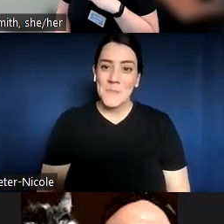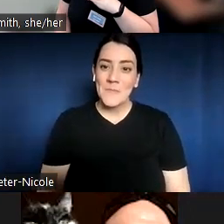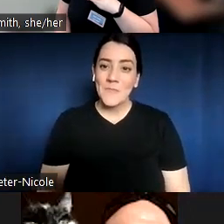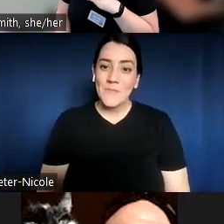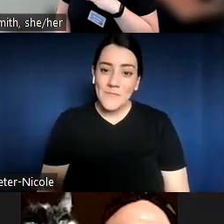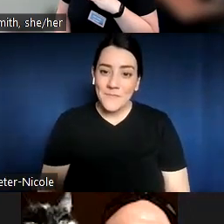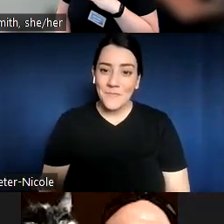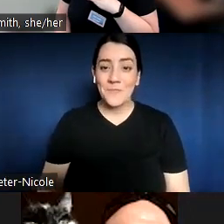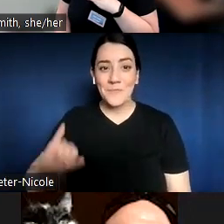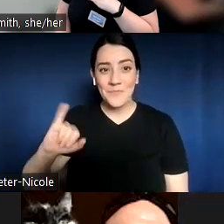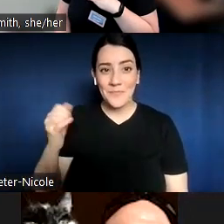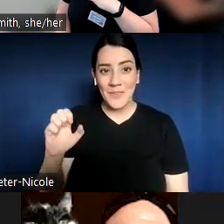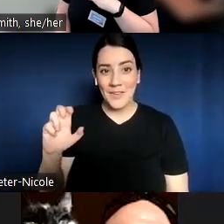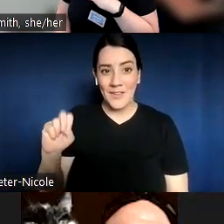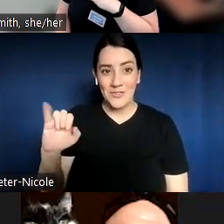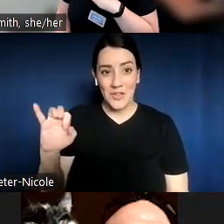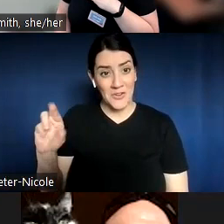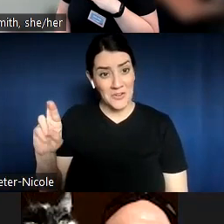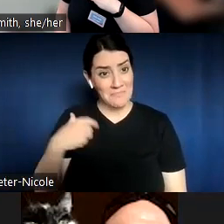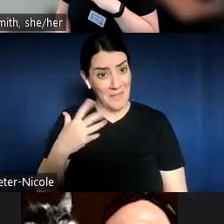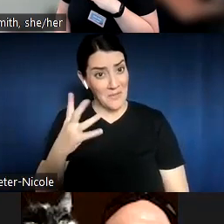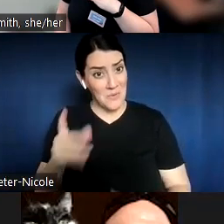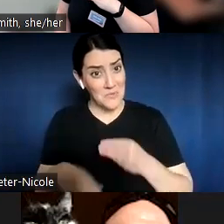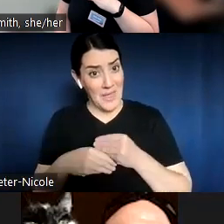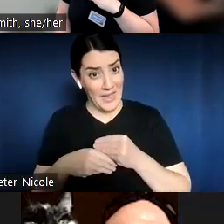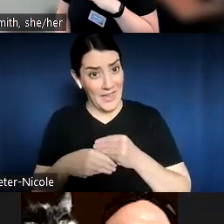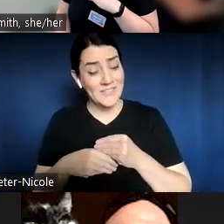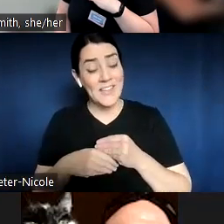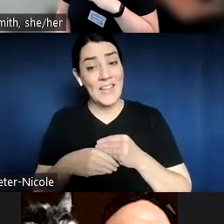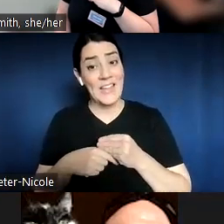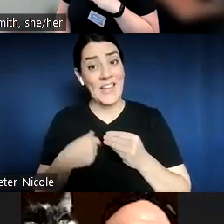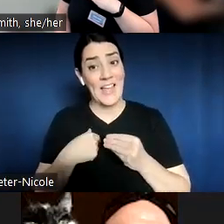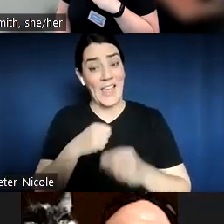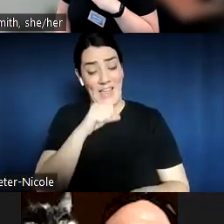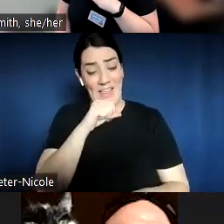I'd like to add that I love this so much because I think this is one of the tenets of open